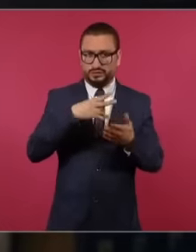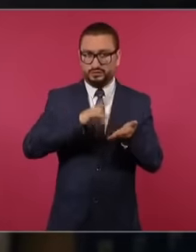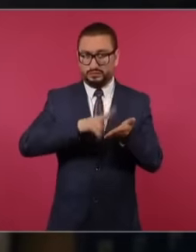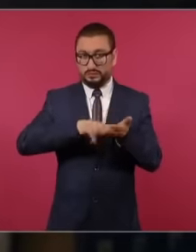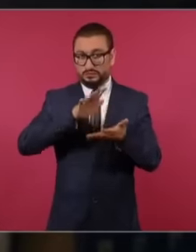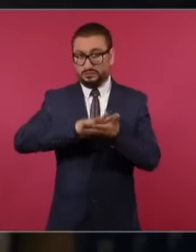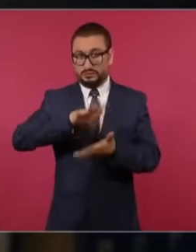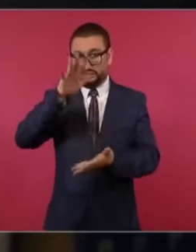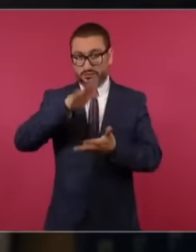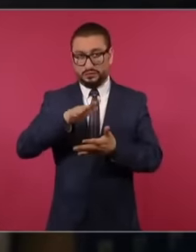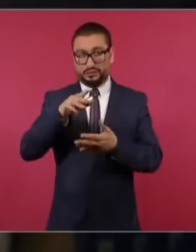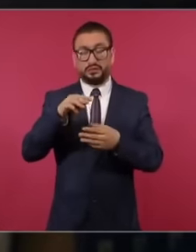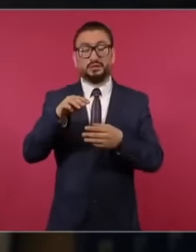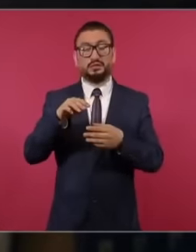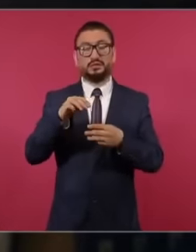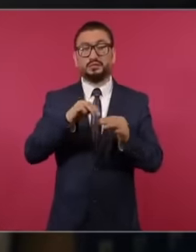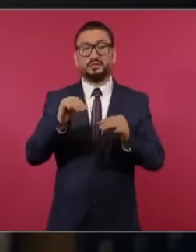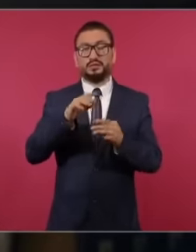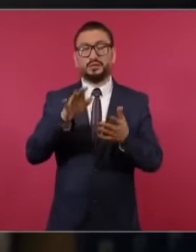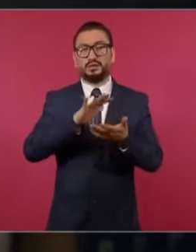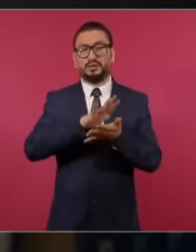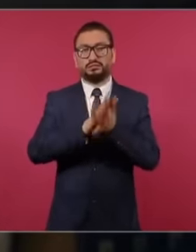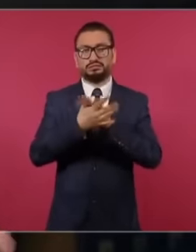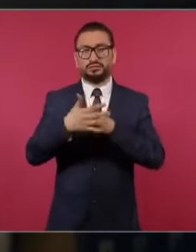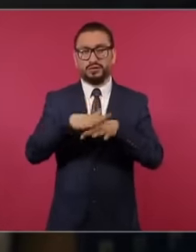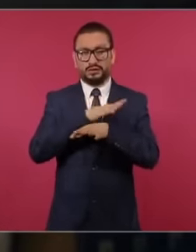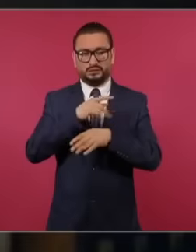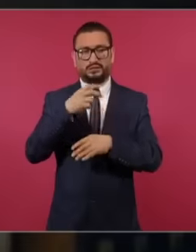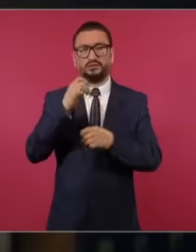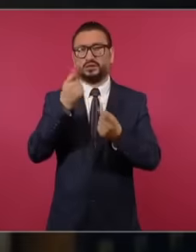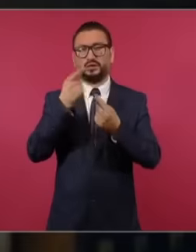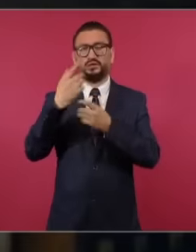the transformation movement has qualified majorities? Because there are even those who claim that